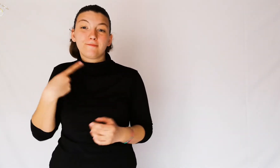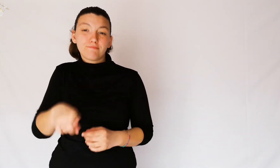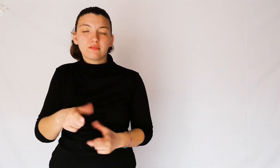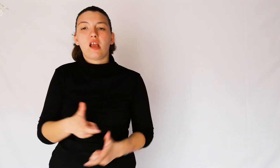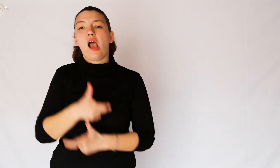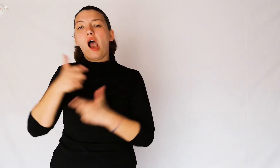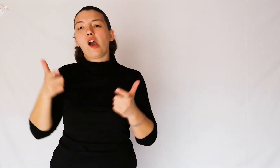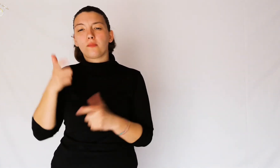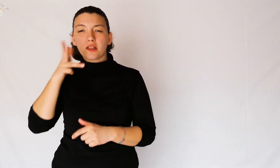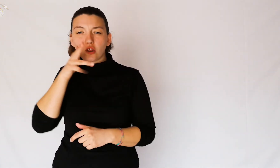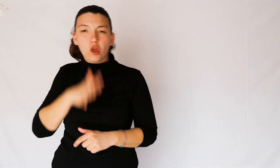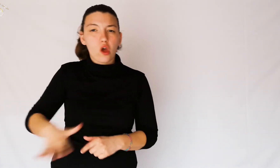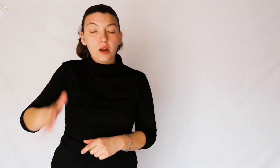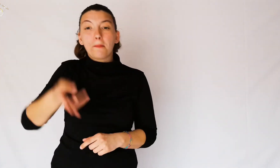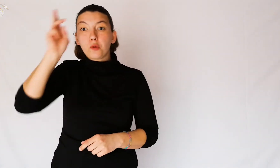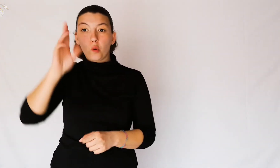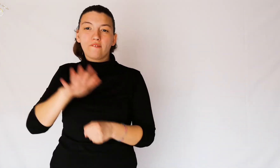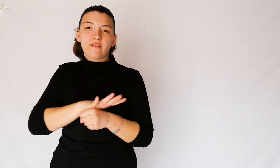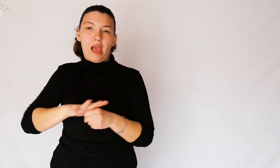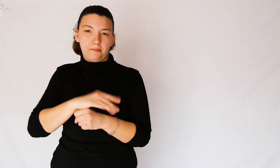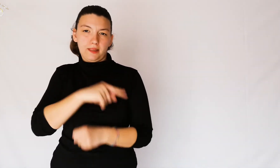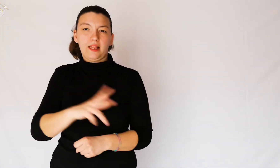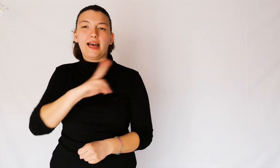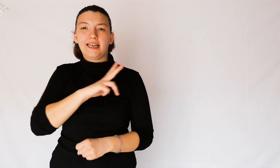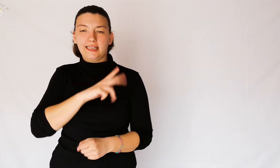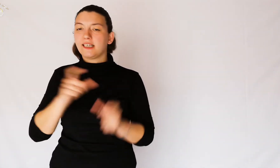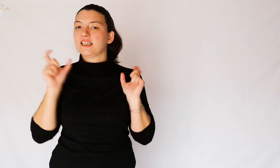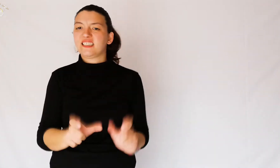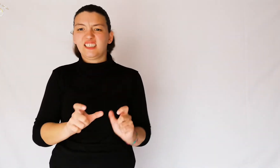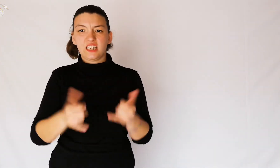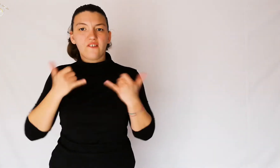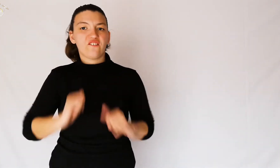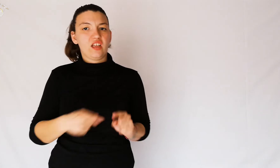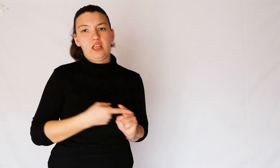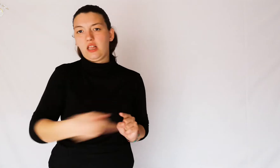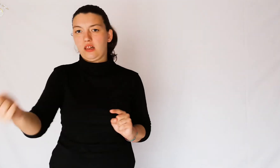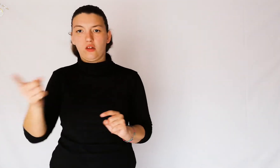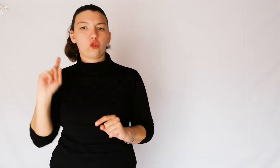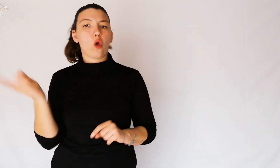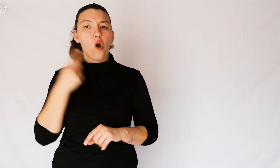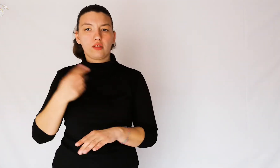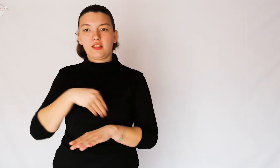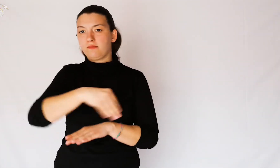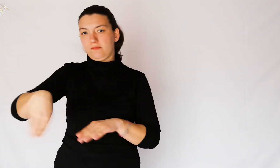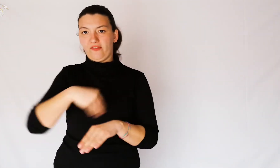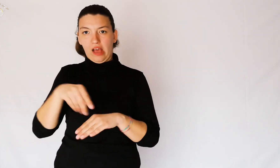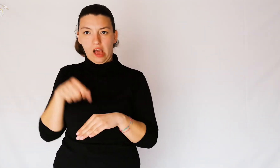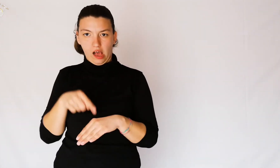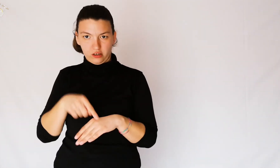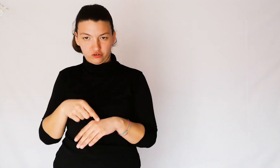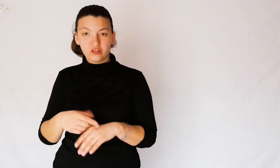For this reason, women from rich families were forced to bandage their feet